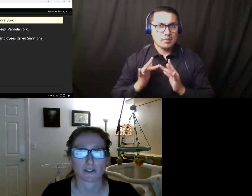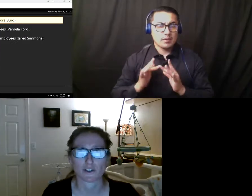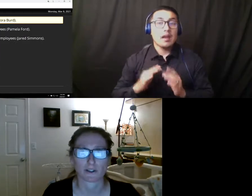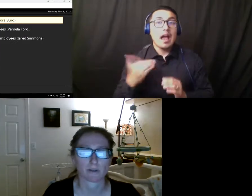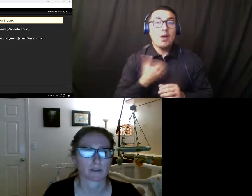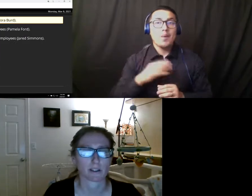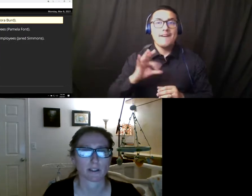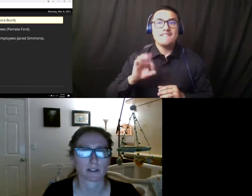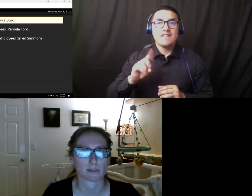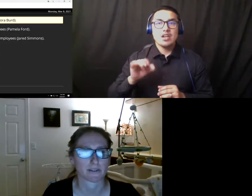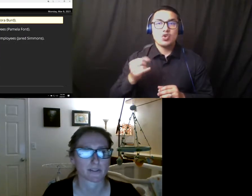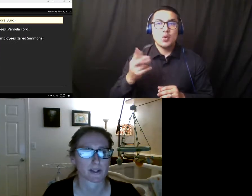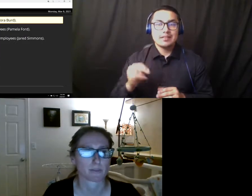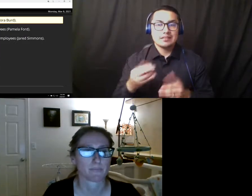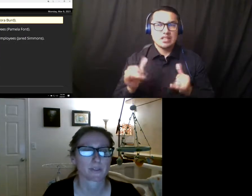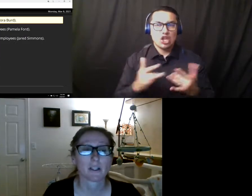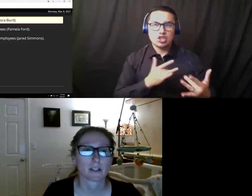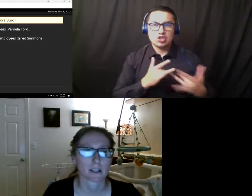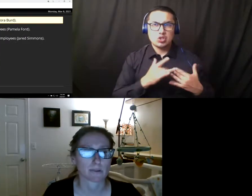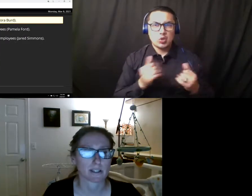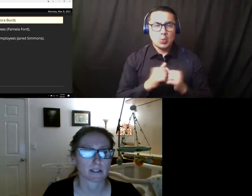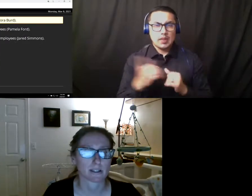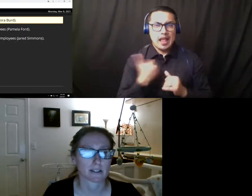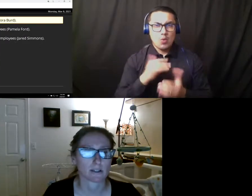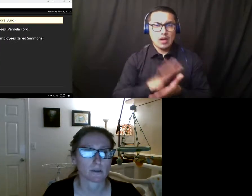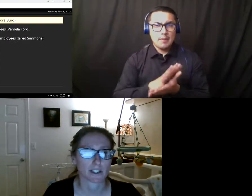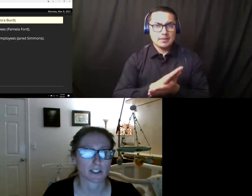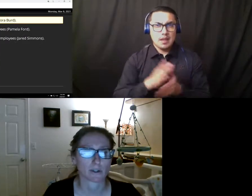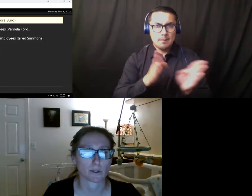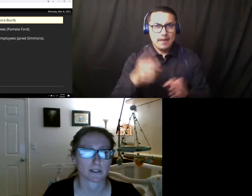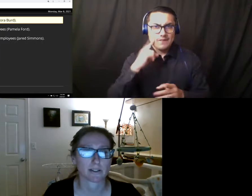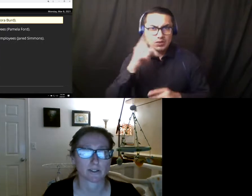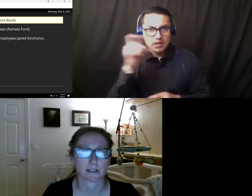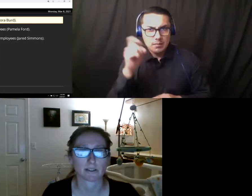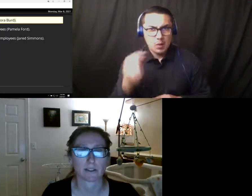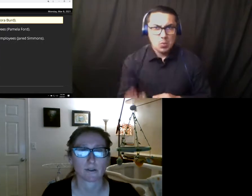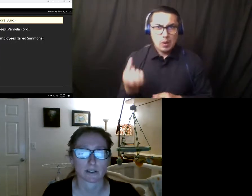concerned about the college's plan for summer. A recent single question query of faculty who are